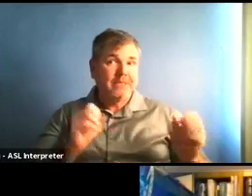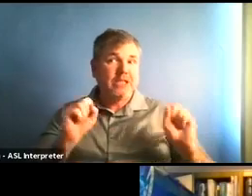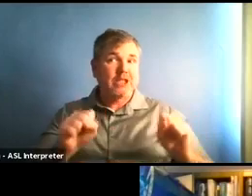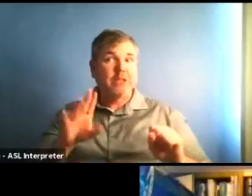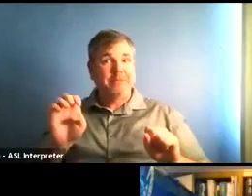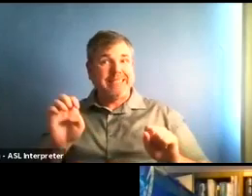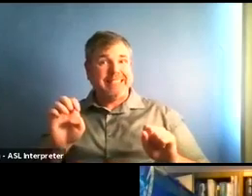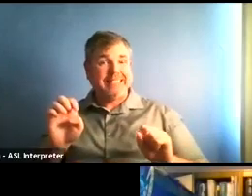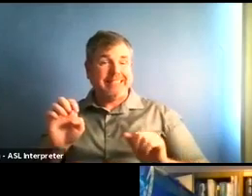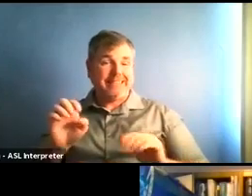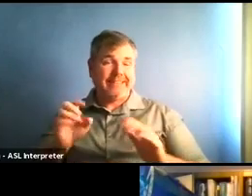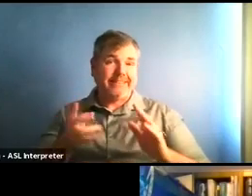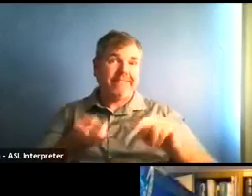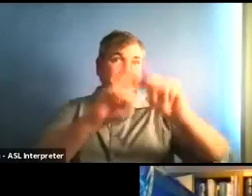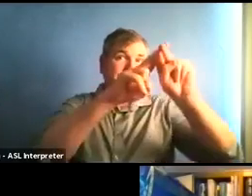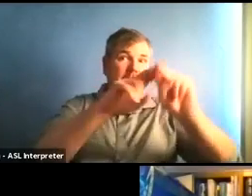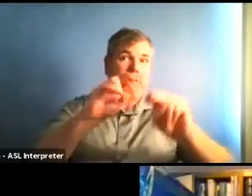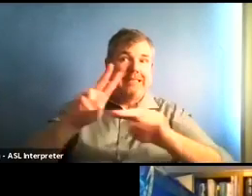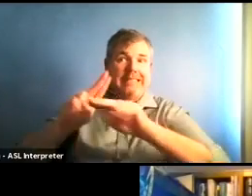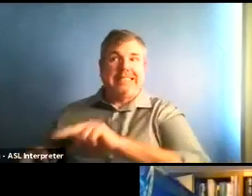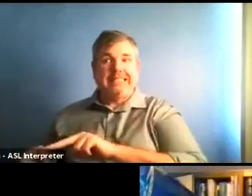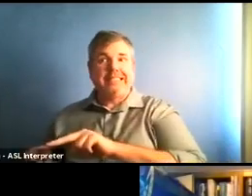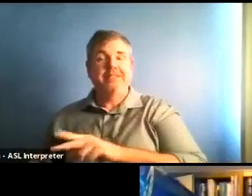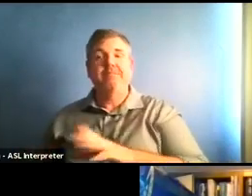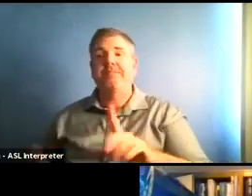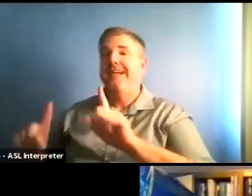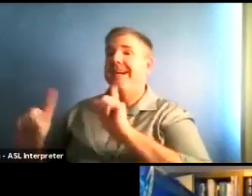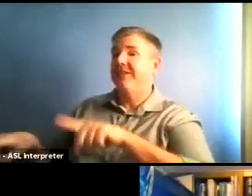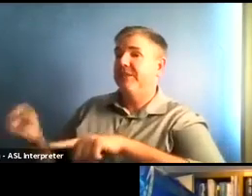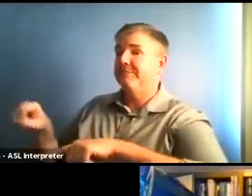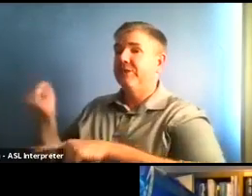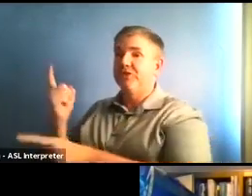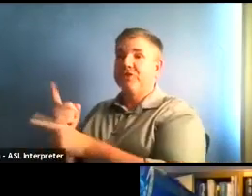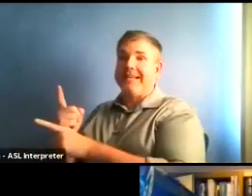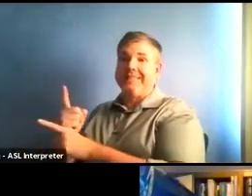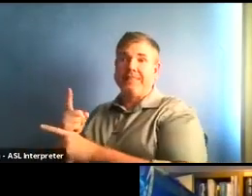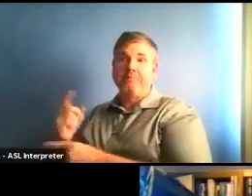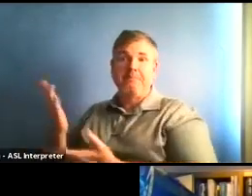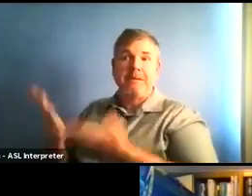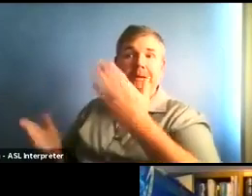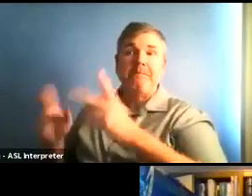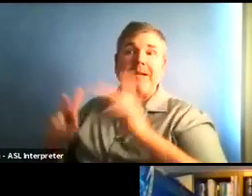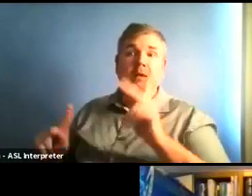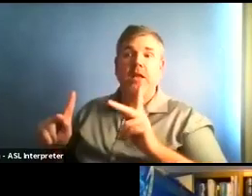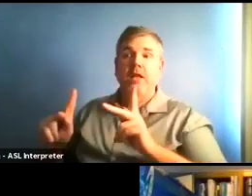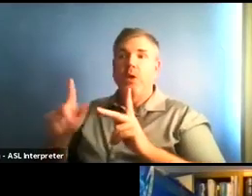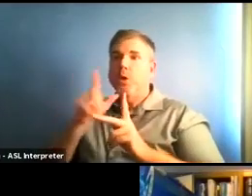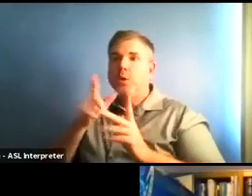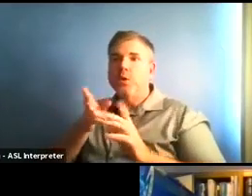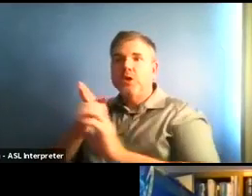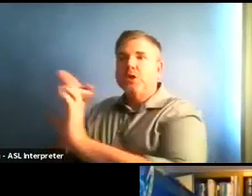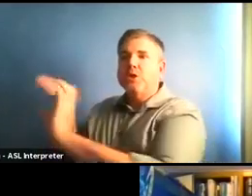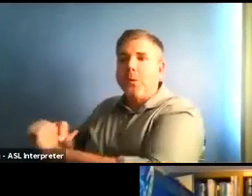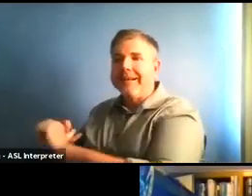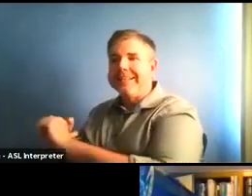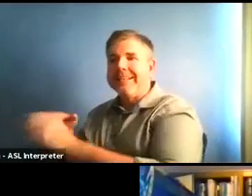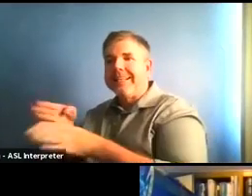members like neighbors or extended family and that kind of thing. And that could also increase our cases. So I think we're still waiting to see what the impact is.